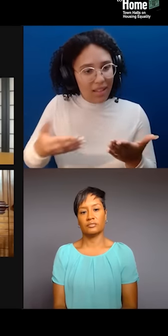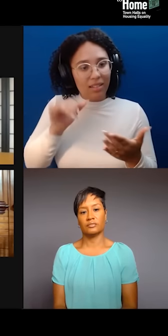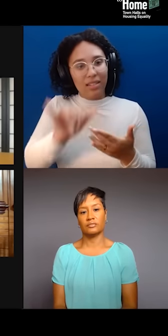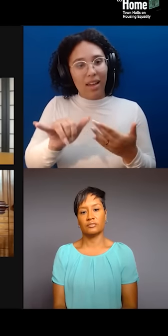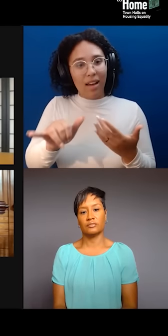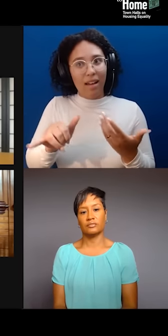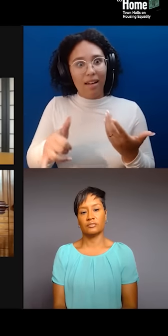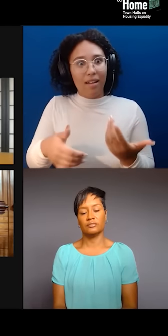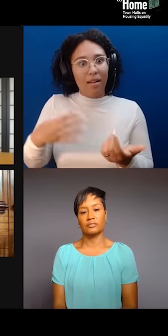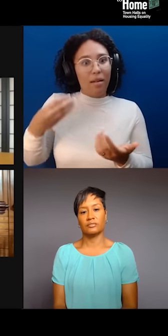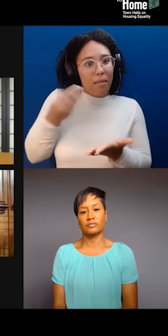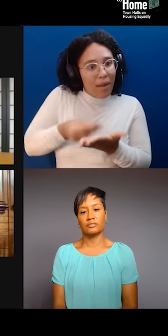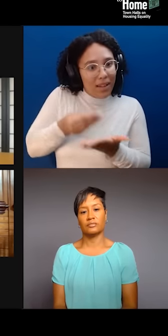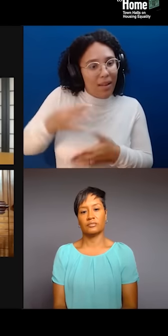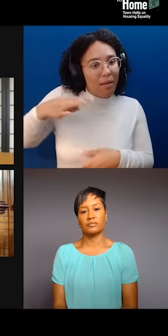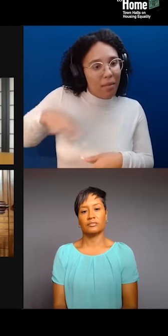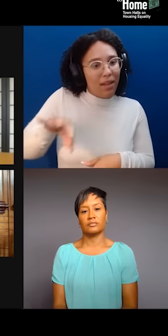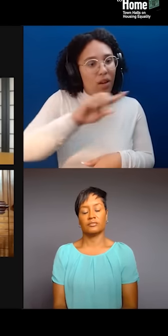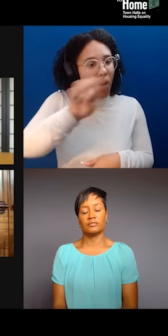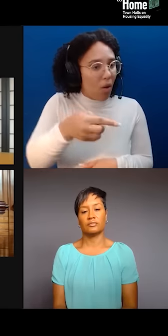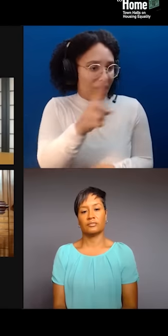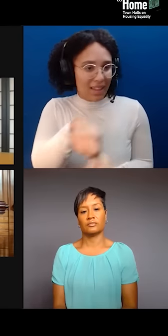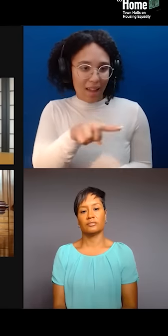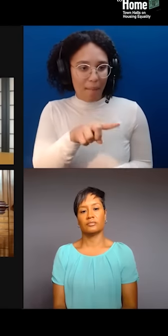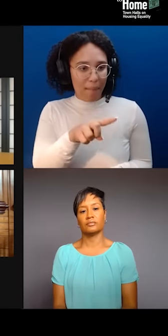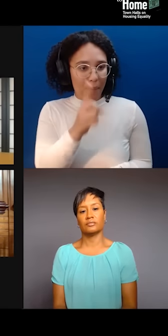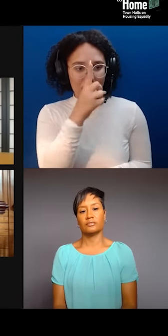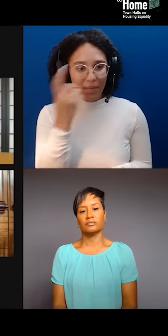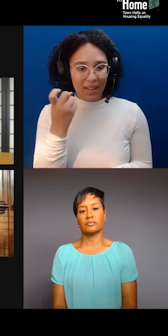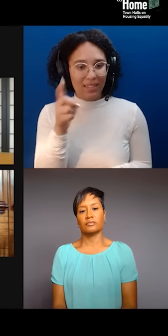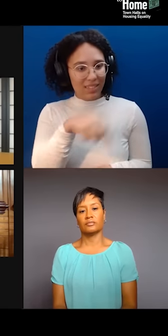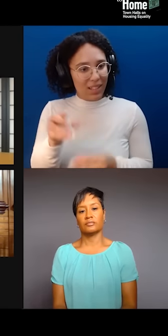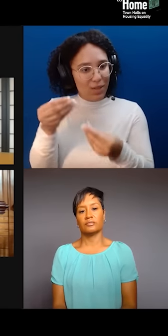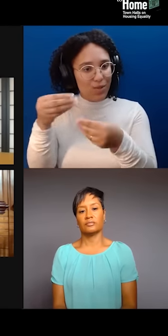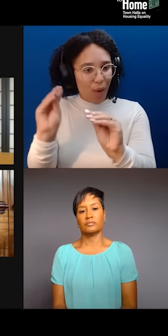they're sold on the secondary market, they benefit collectors directly,